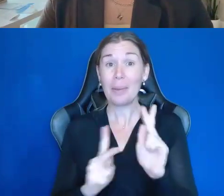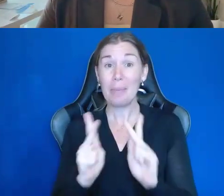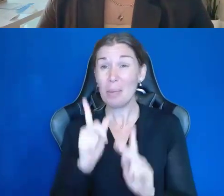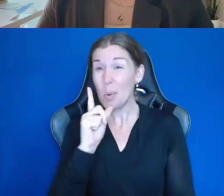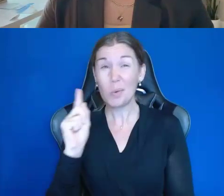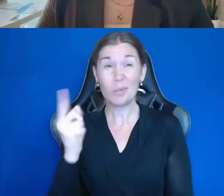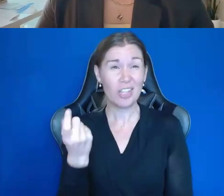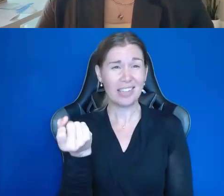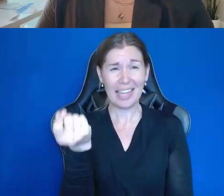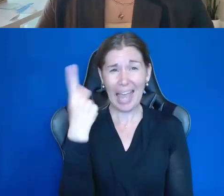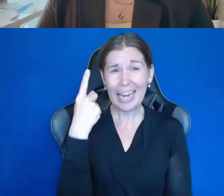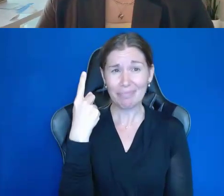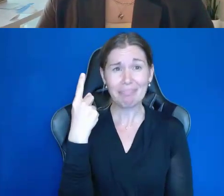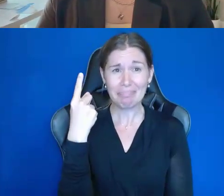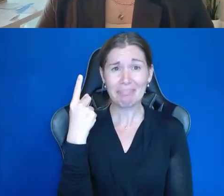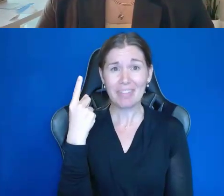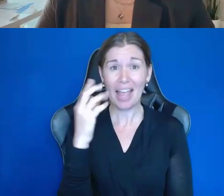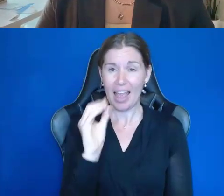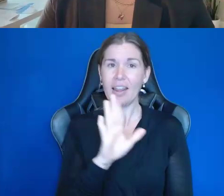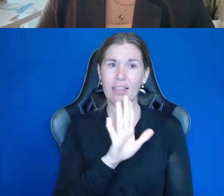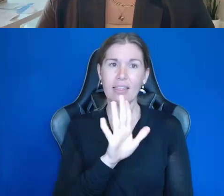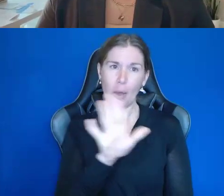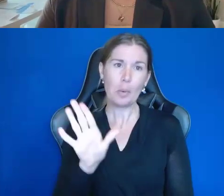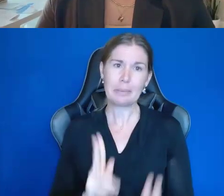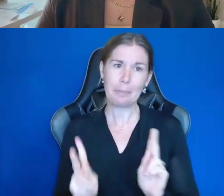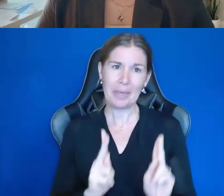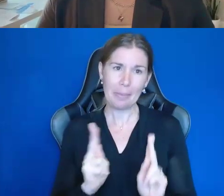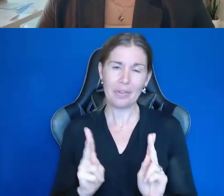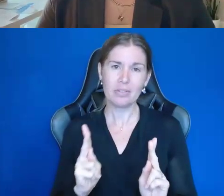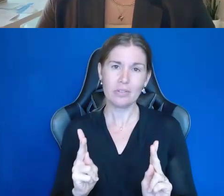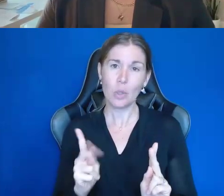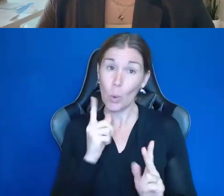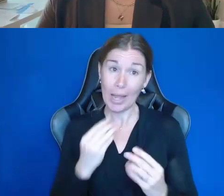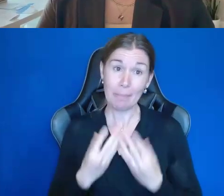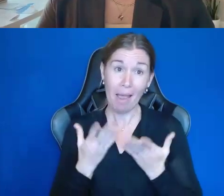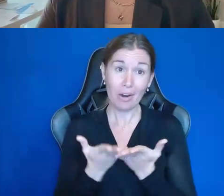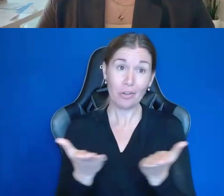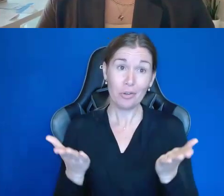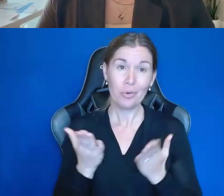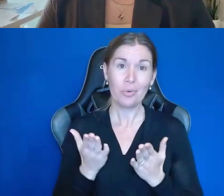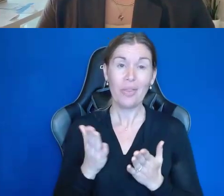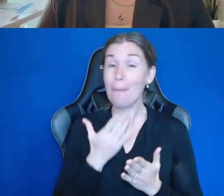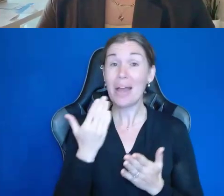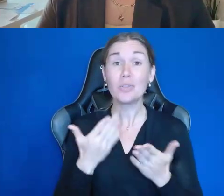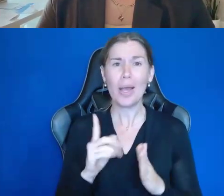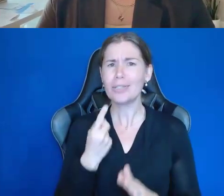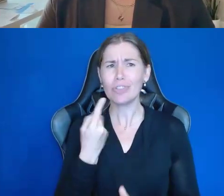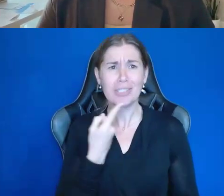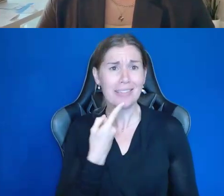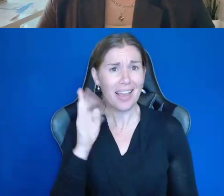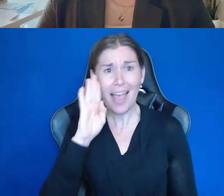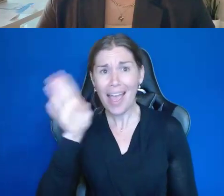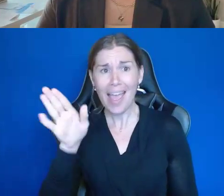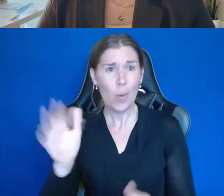get it, and these people who are inspiring you, the best way is to just say, "Hey, I'd love to chat."